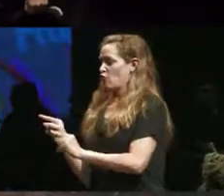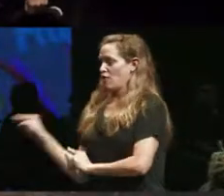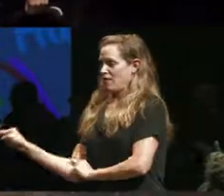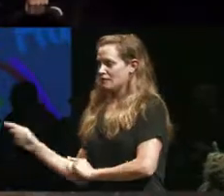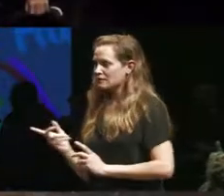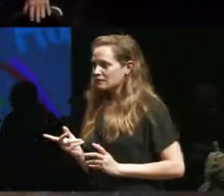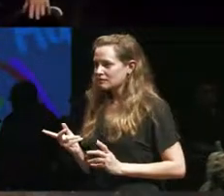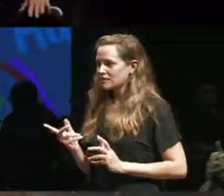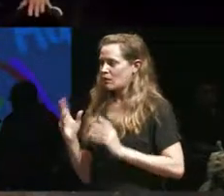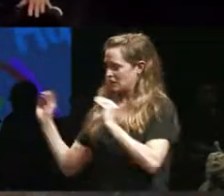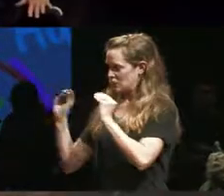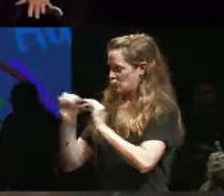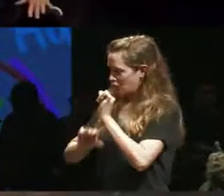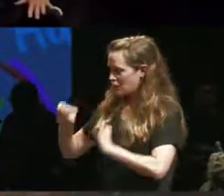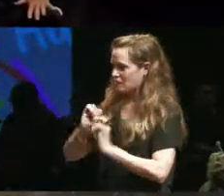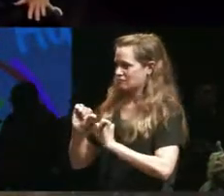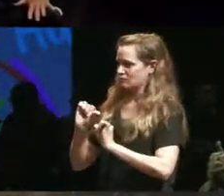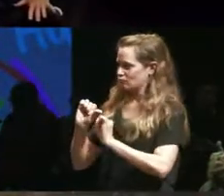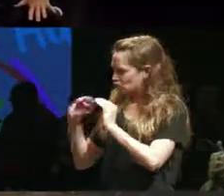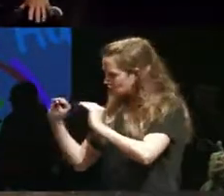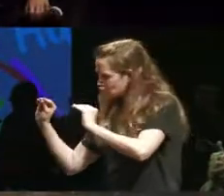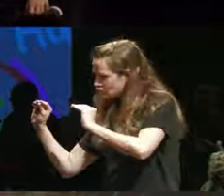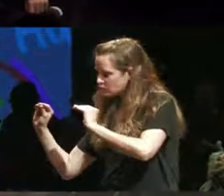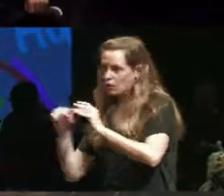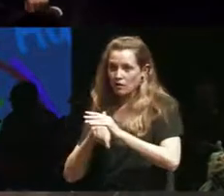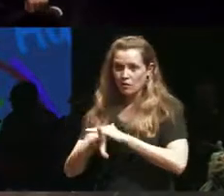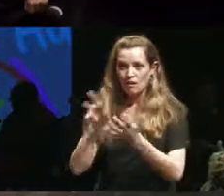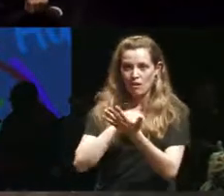we would reteach it to each other in ways that's actually that kind of